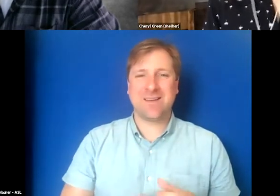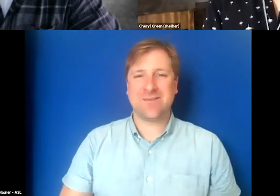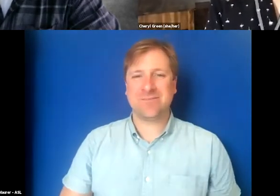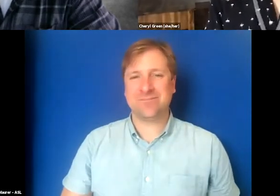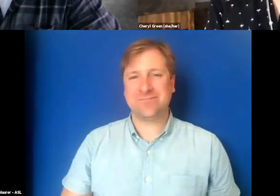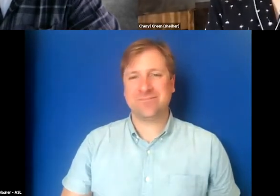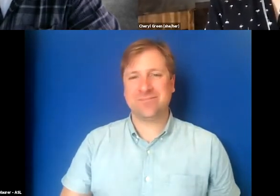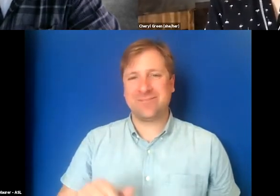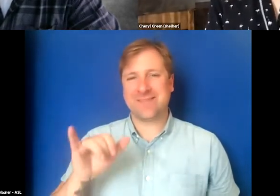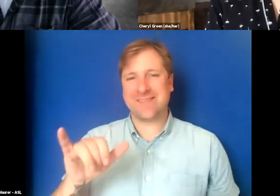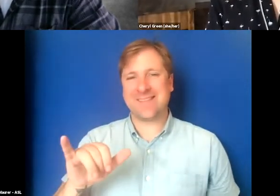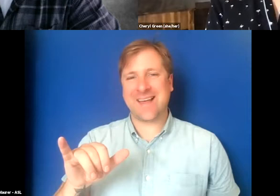That's kind of the only rule.